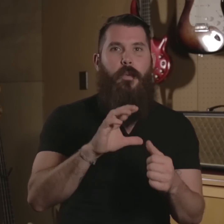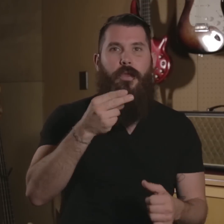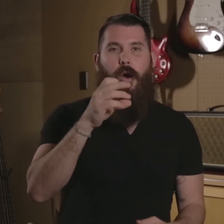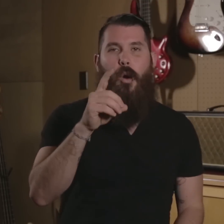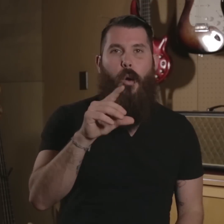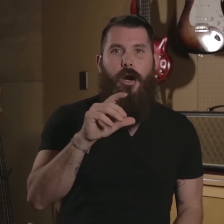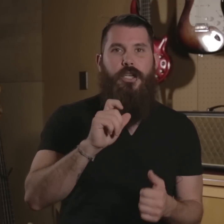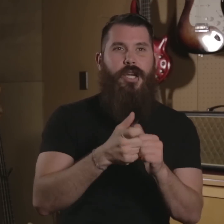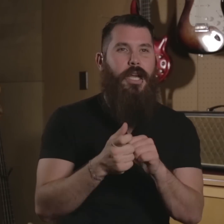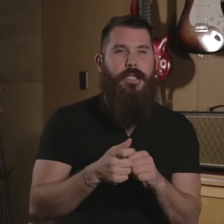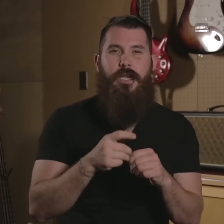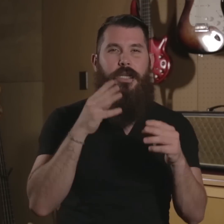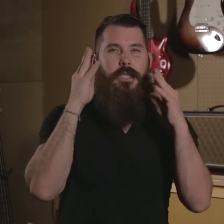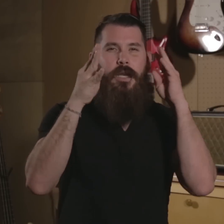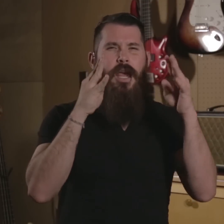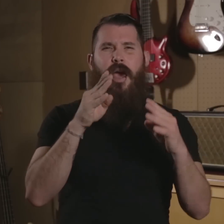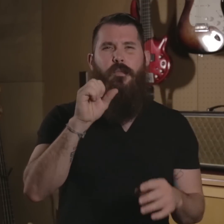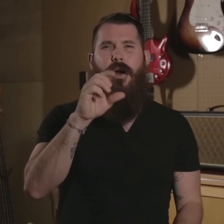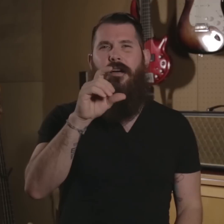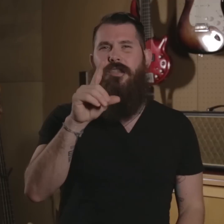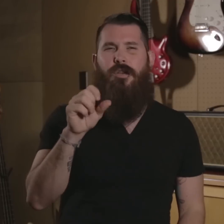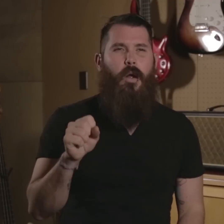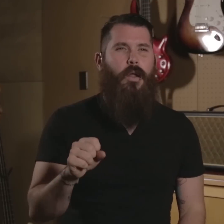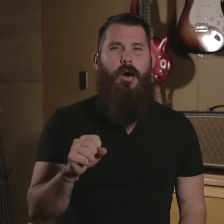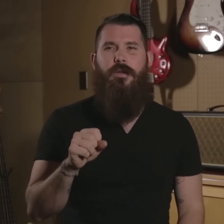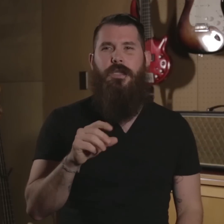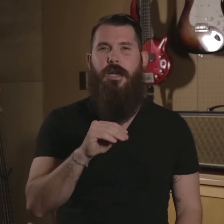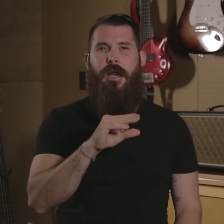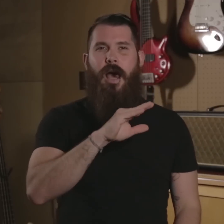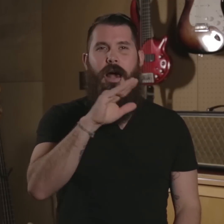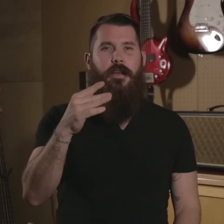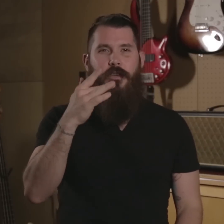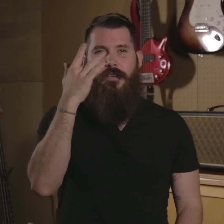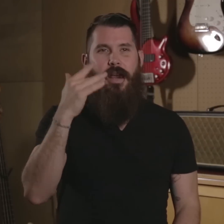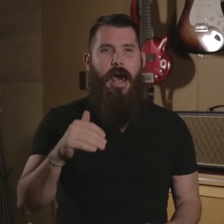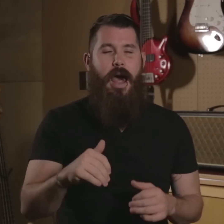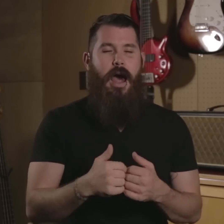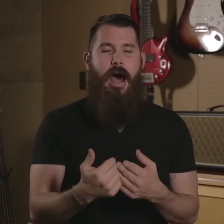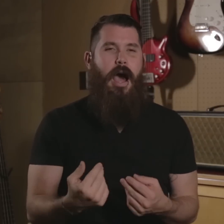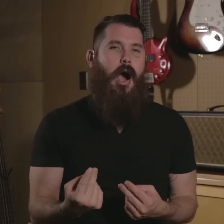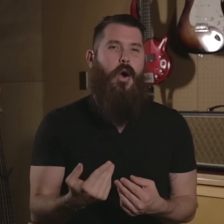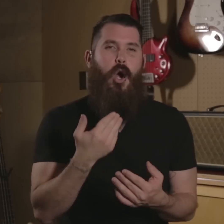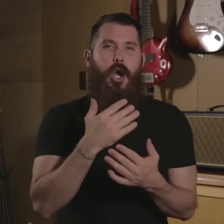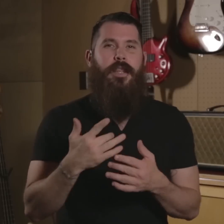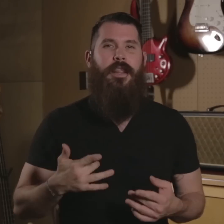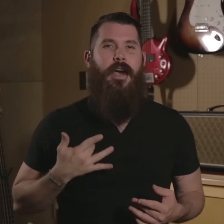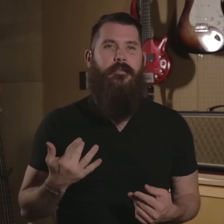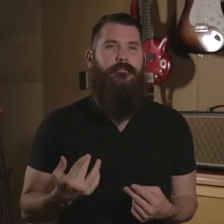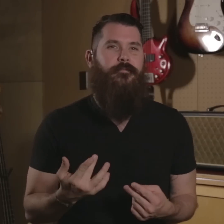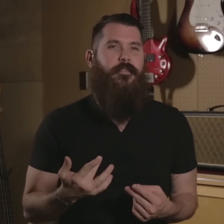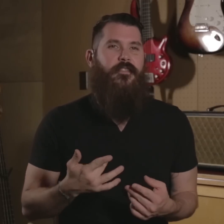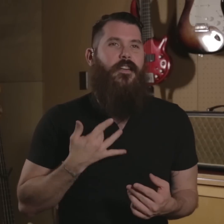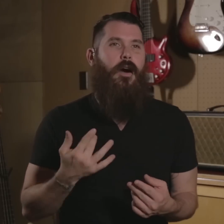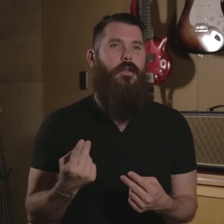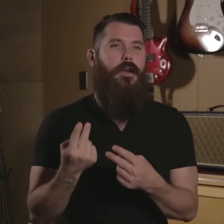up with the chord changes and improv solos and never forgot how good that felt.